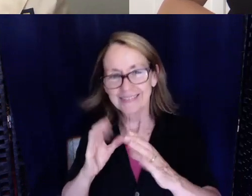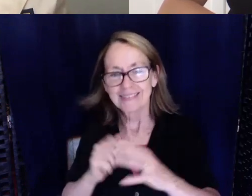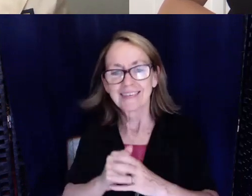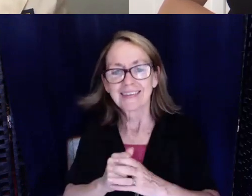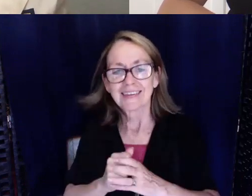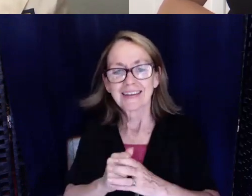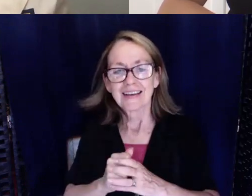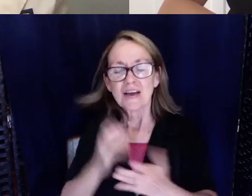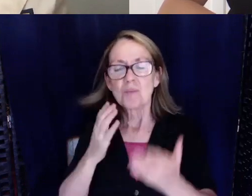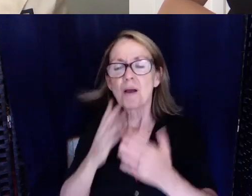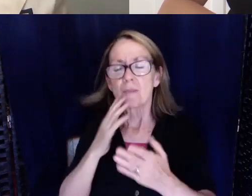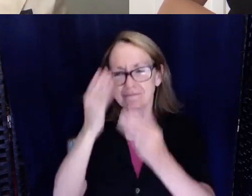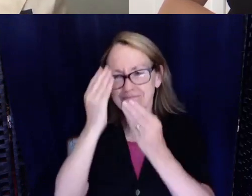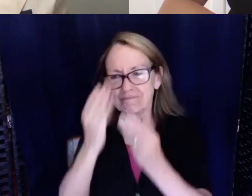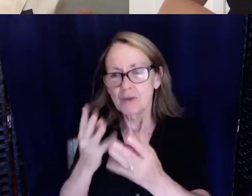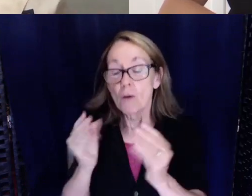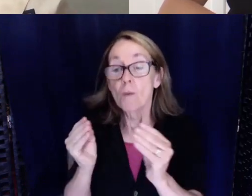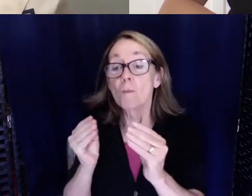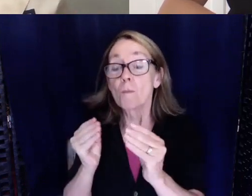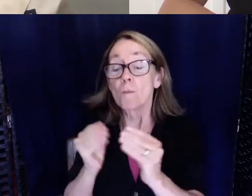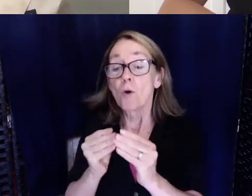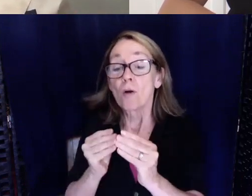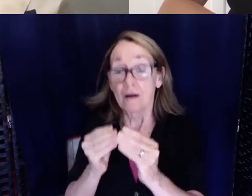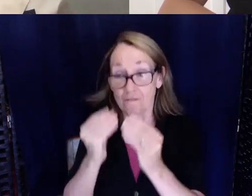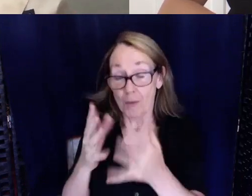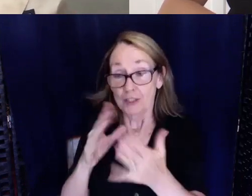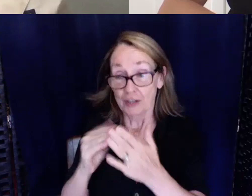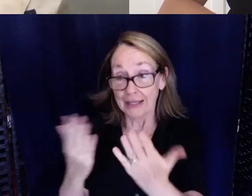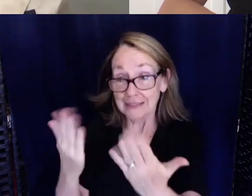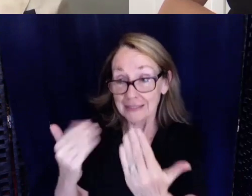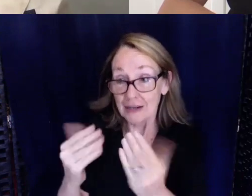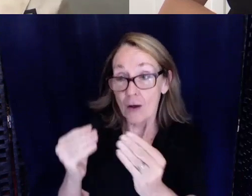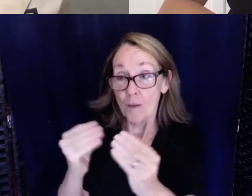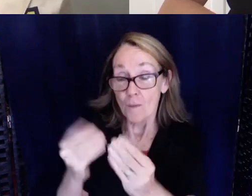get more information from my patients than a hearing nurse or doctor might get.